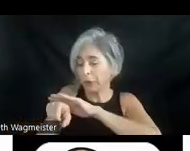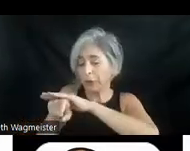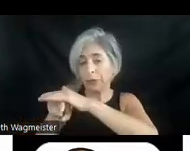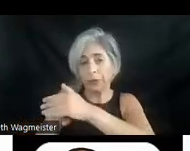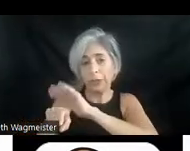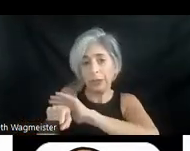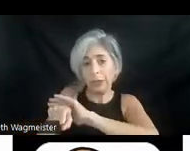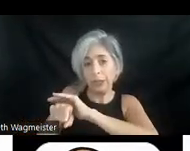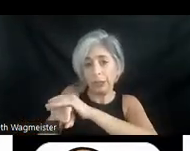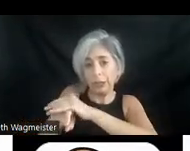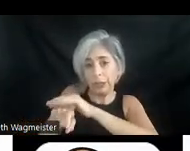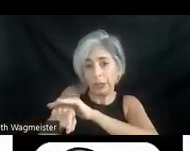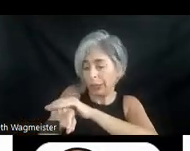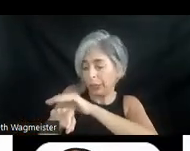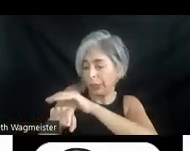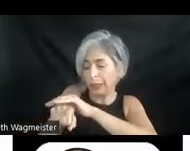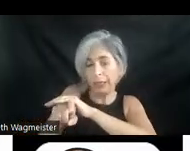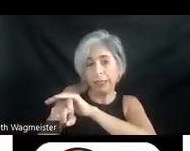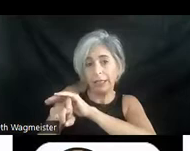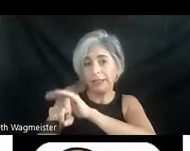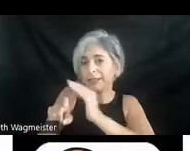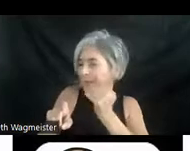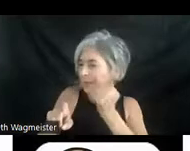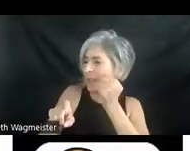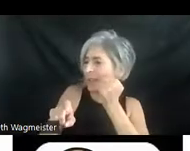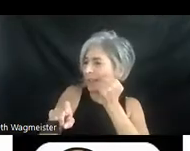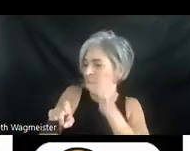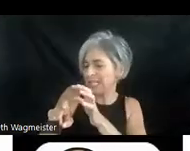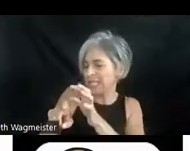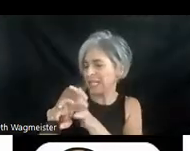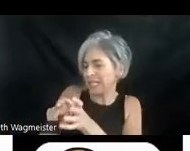the tiny creature. Smiling Mohammed curls his fingers around the chick and scoops it